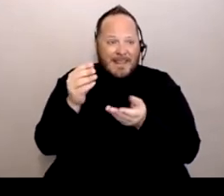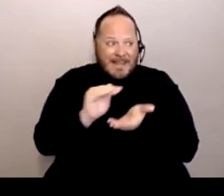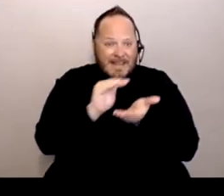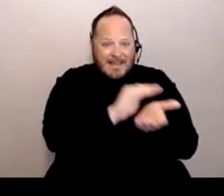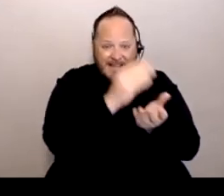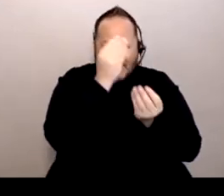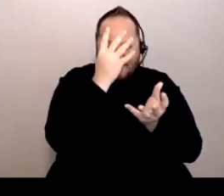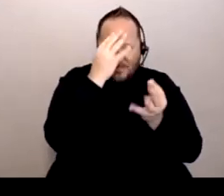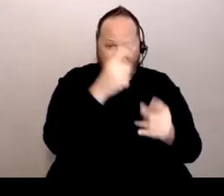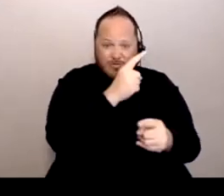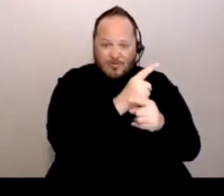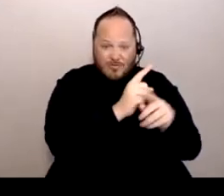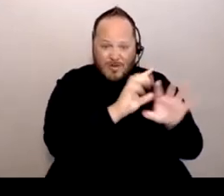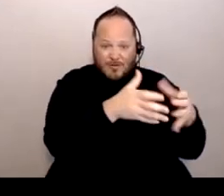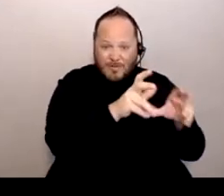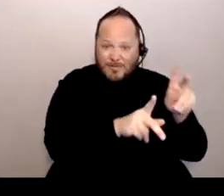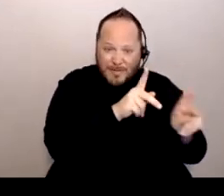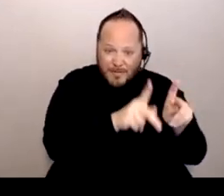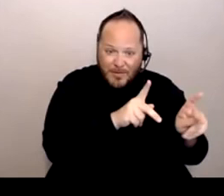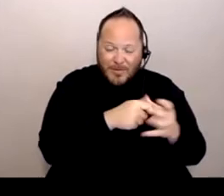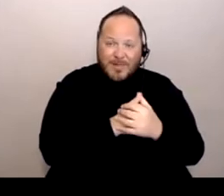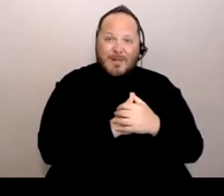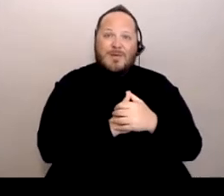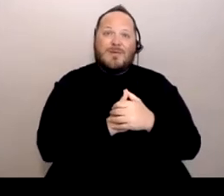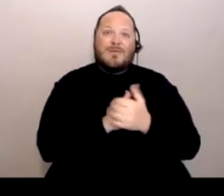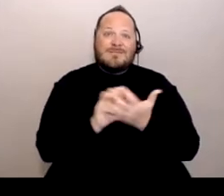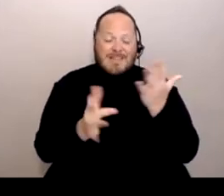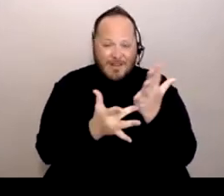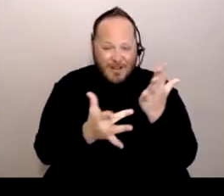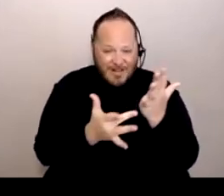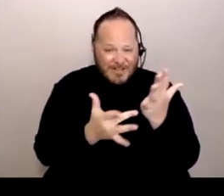it's technology, all of that, trends.